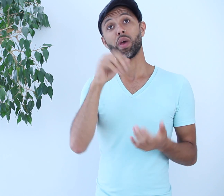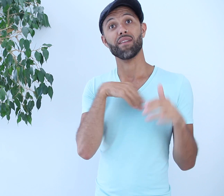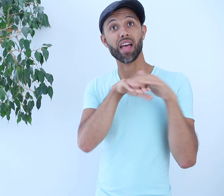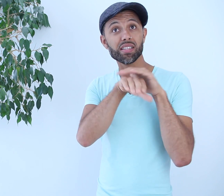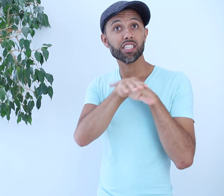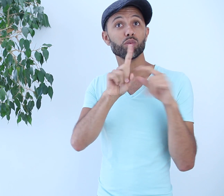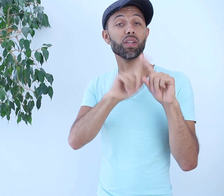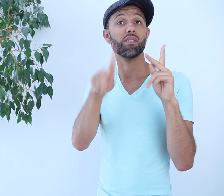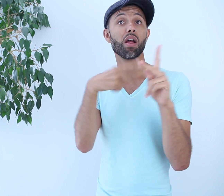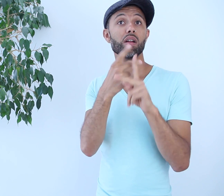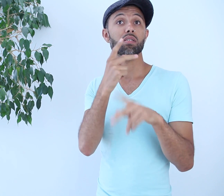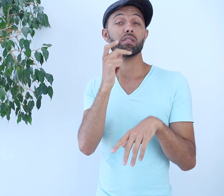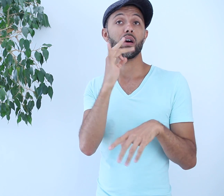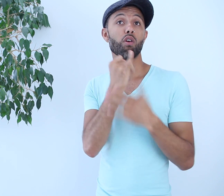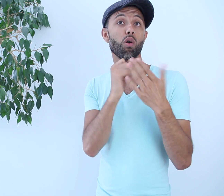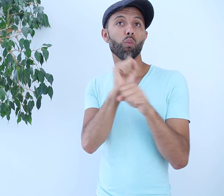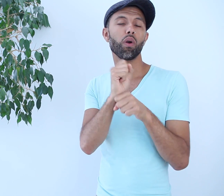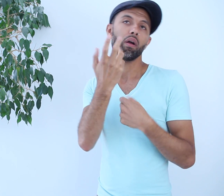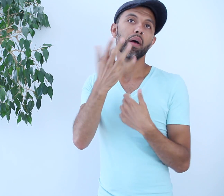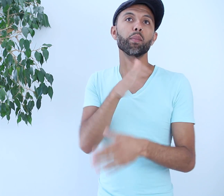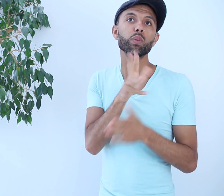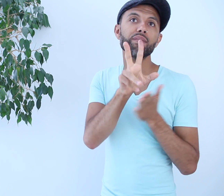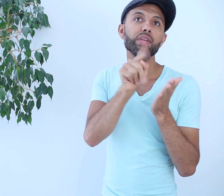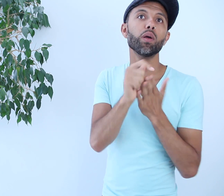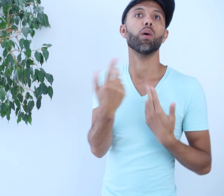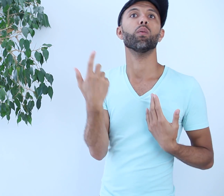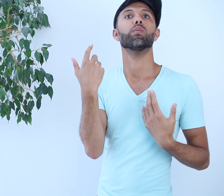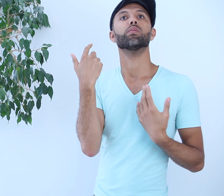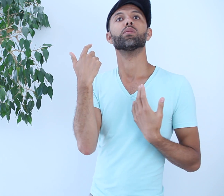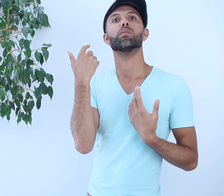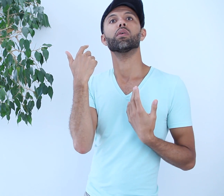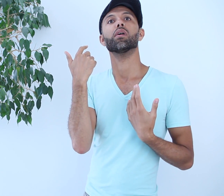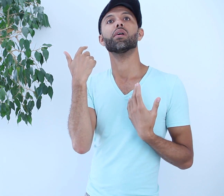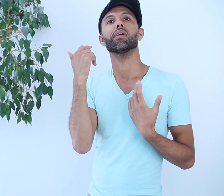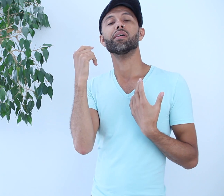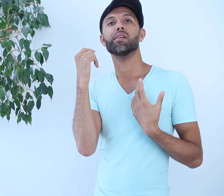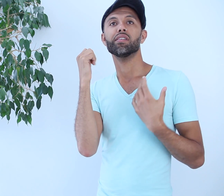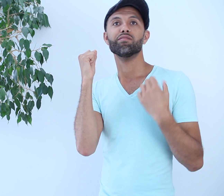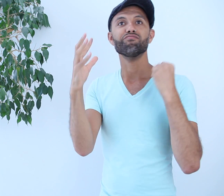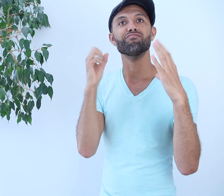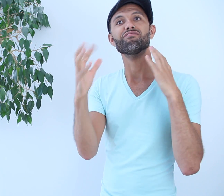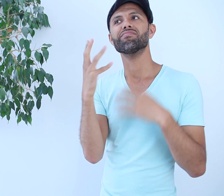However, I do have access to different kinds of artworks — music videos some of which I’ve been involved with in the past